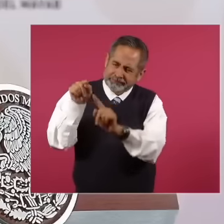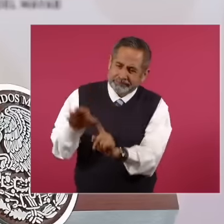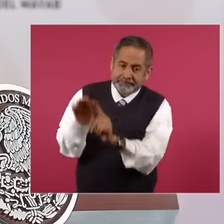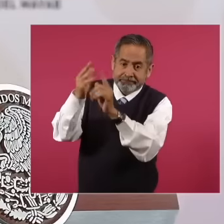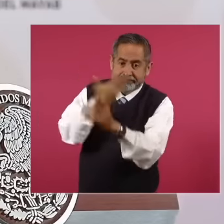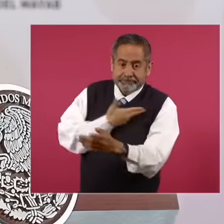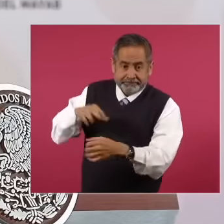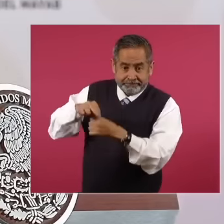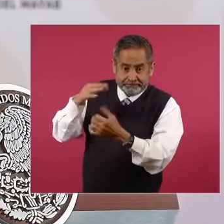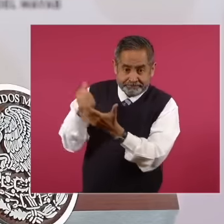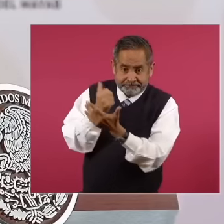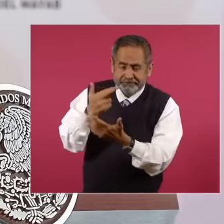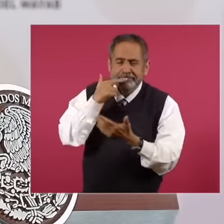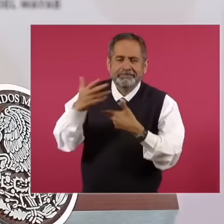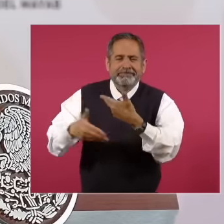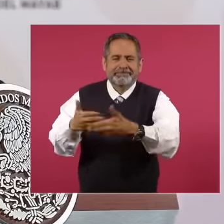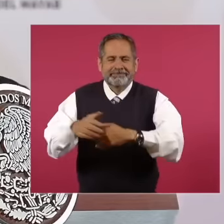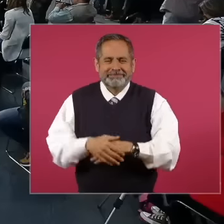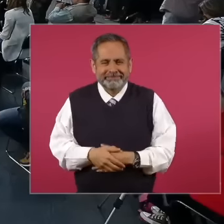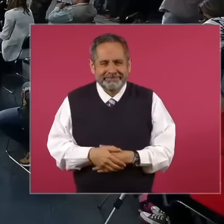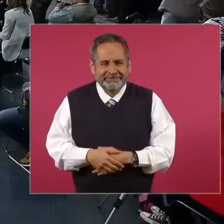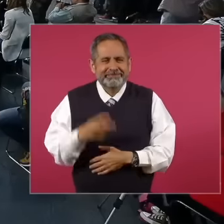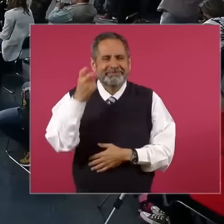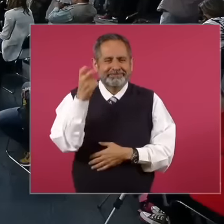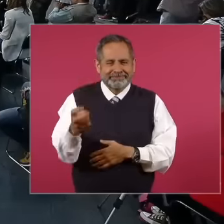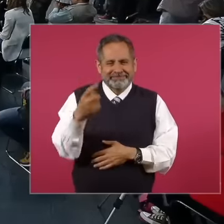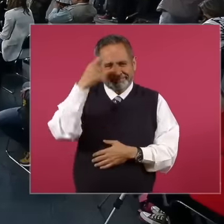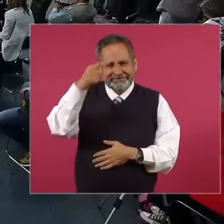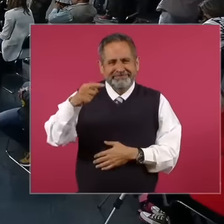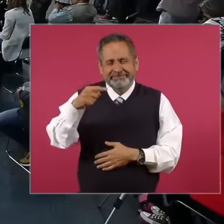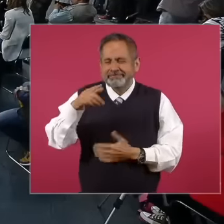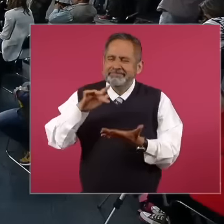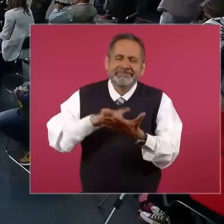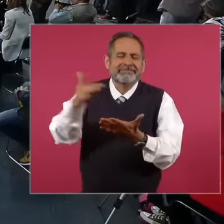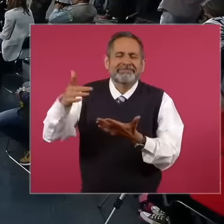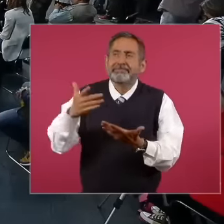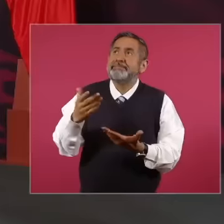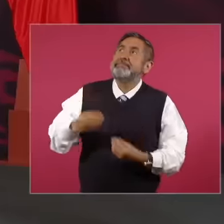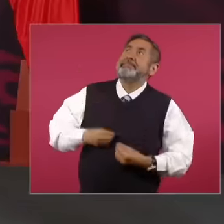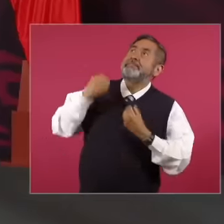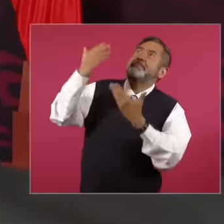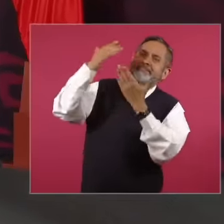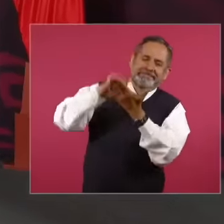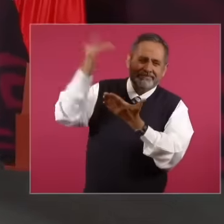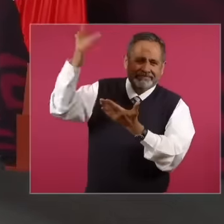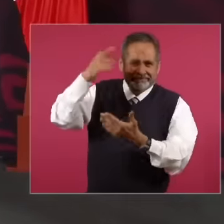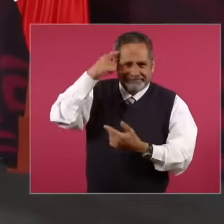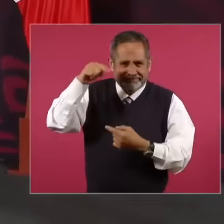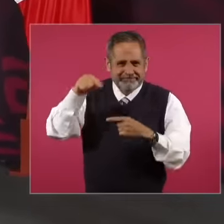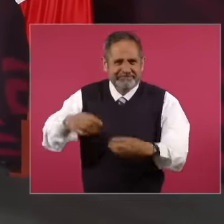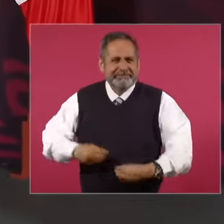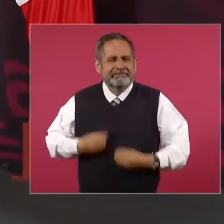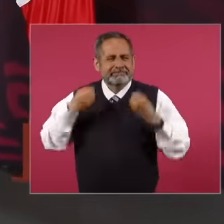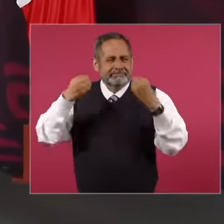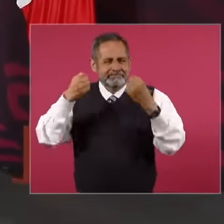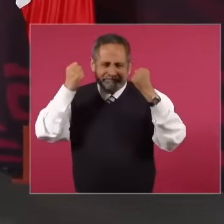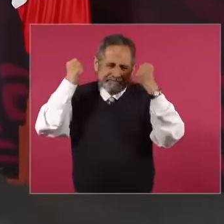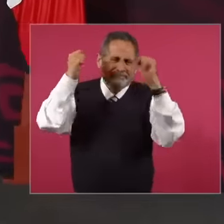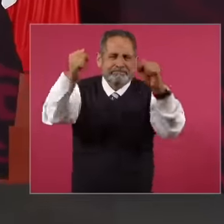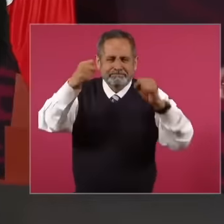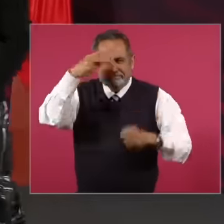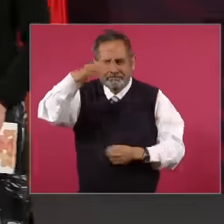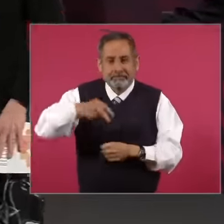in this time, that's why it's for Thanks to life and long live Mexico Let's go Oh, by the way,